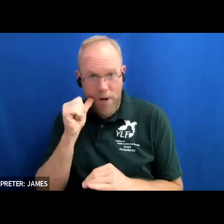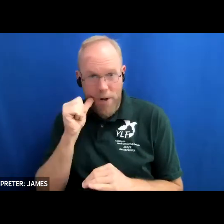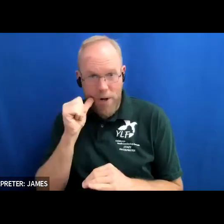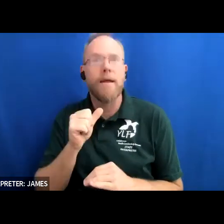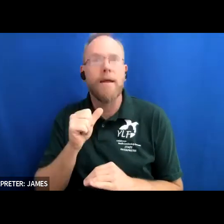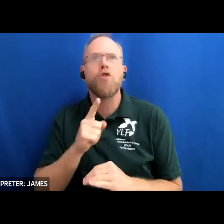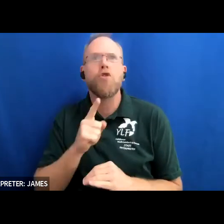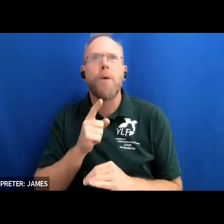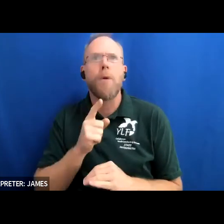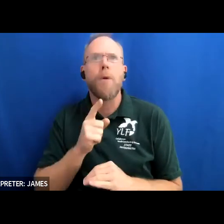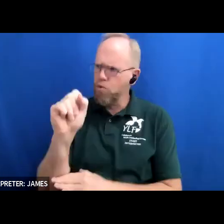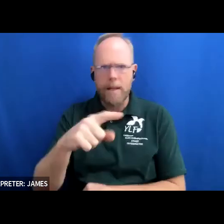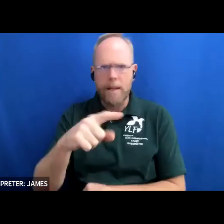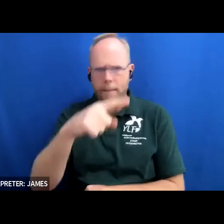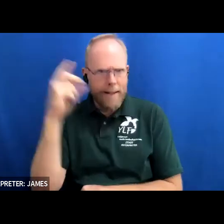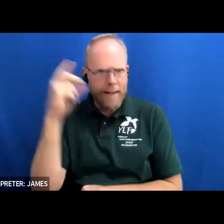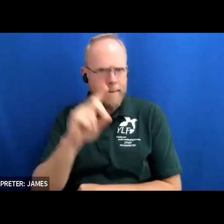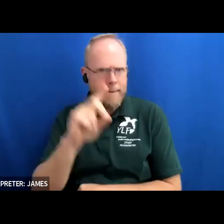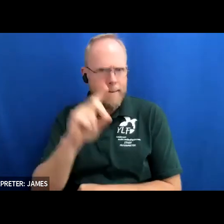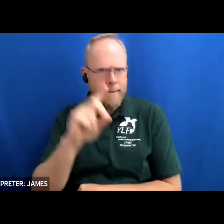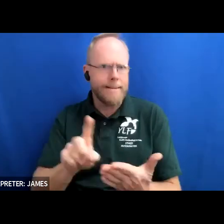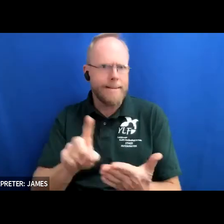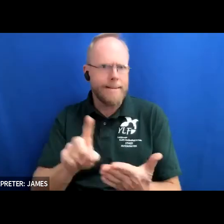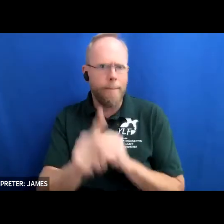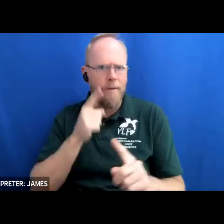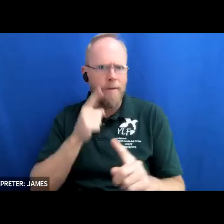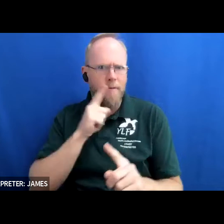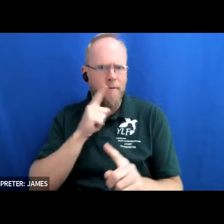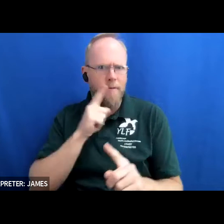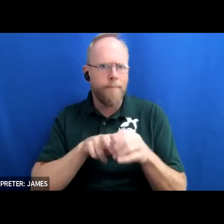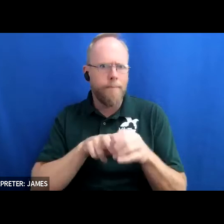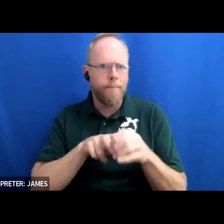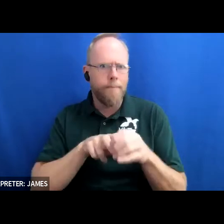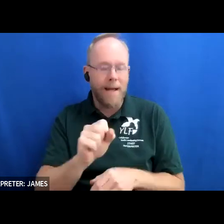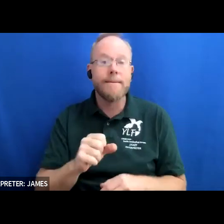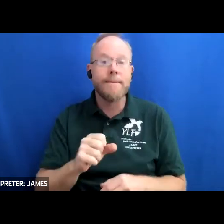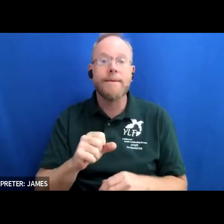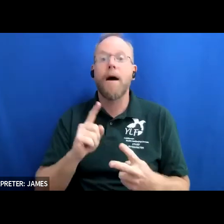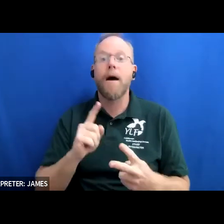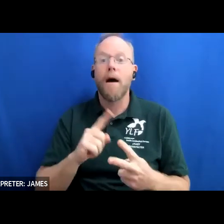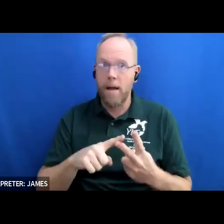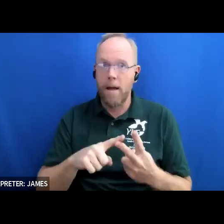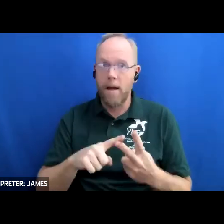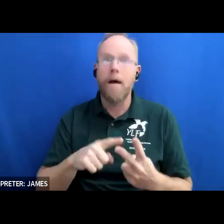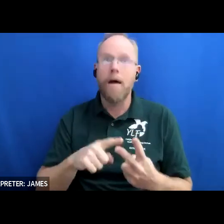my mom's cousin tom owen and family friend diane coleman came to phoenix to attend the protest